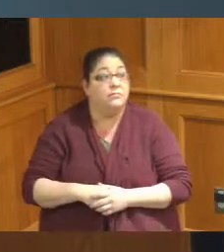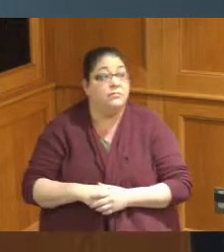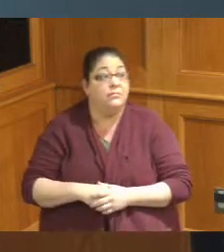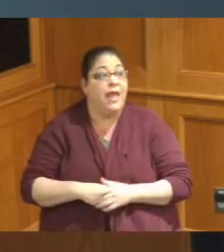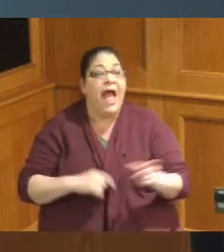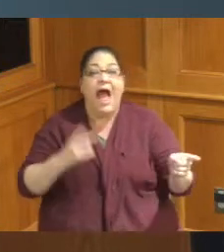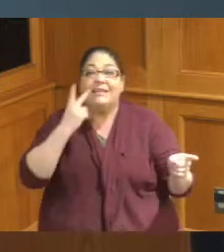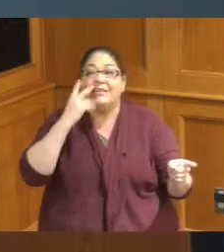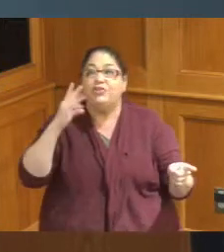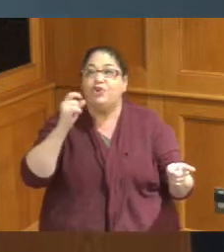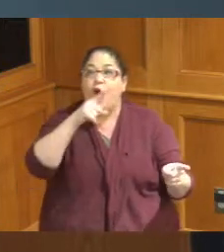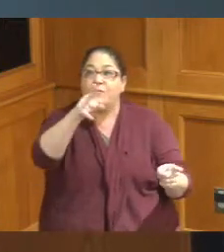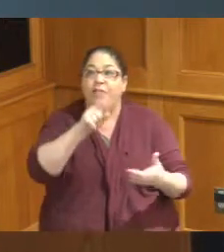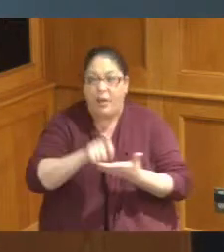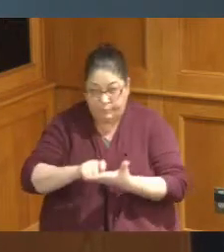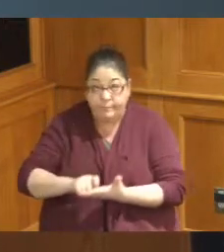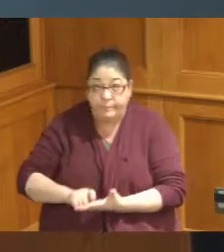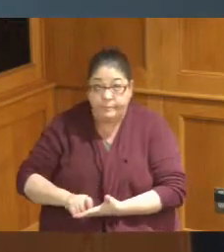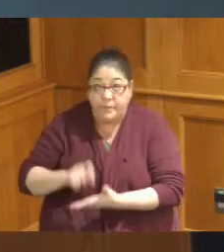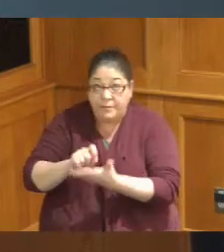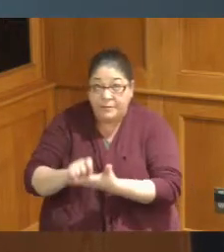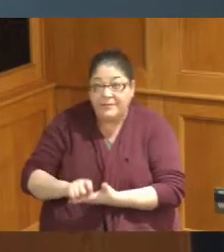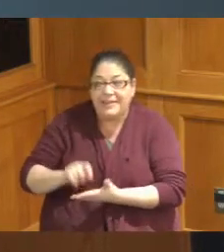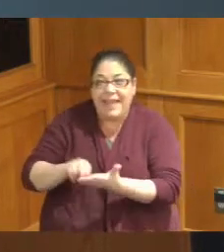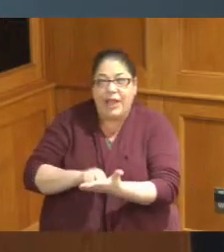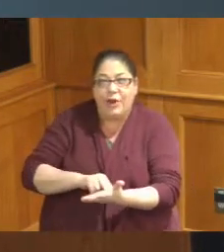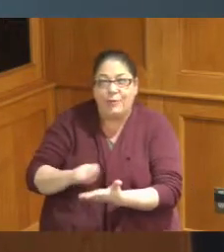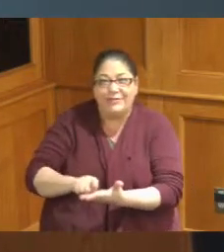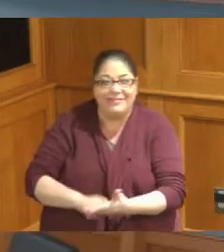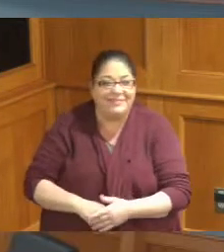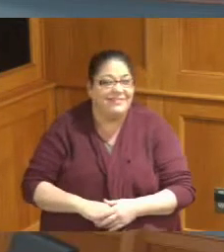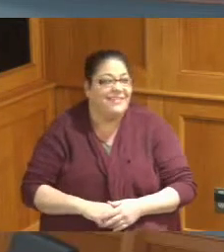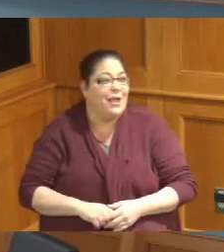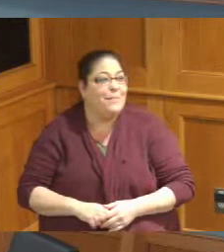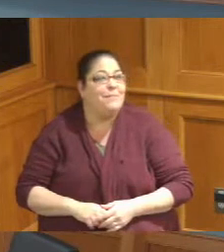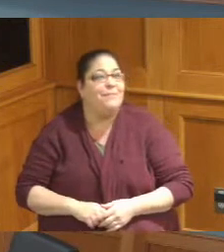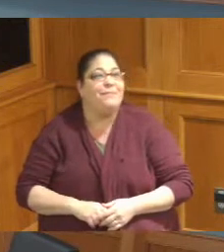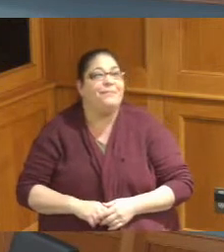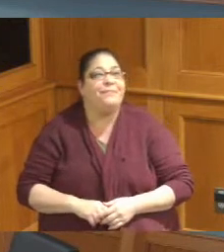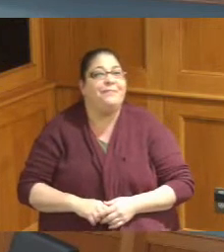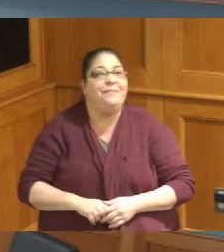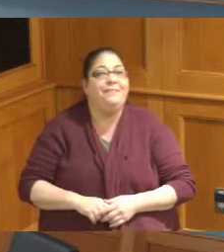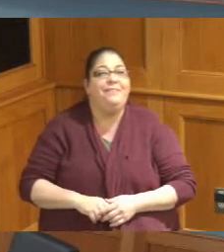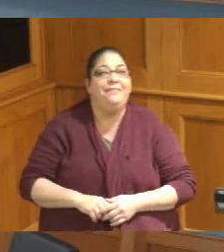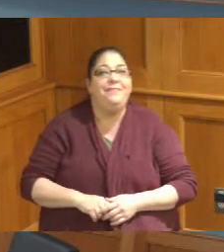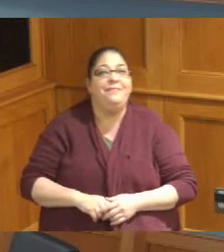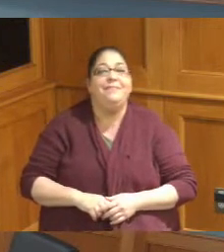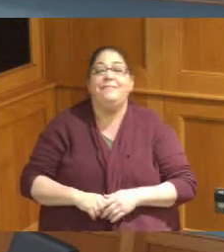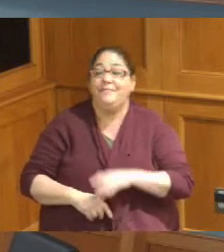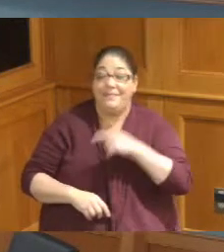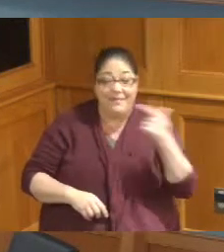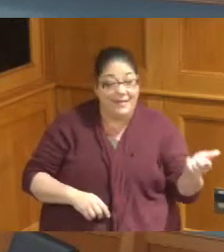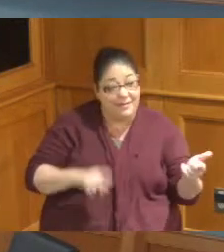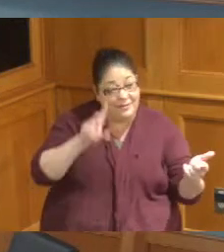I'm sure of that I opened up a Vice President Driehaus thank you thank you for the presentation